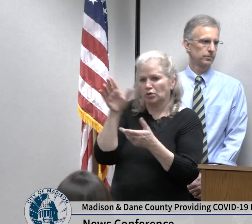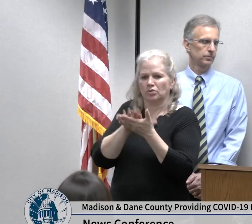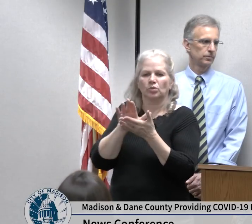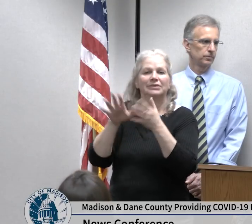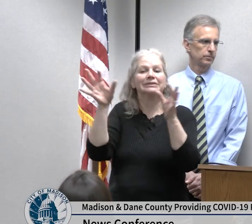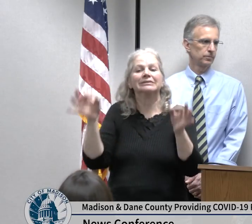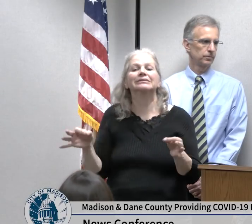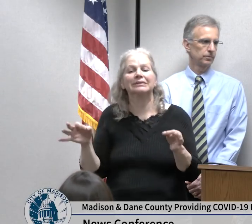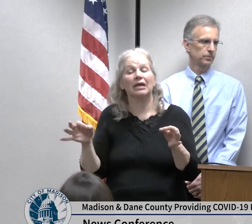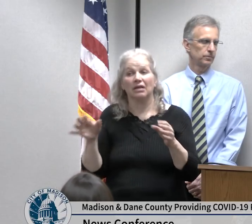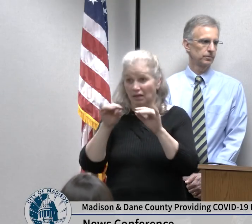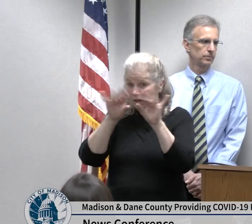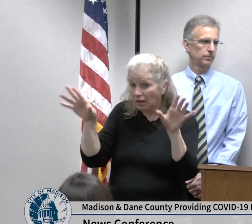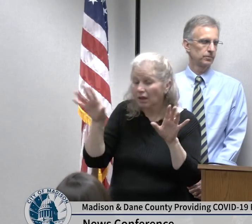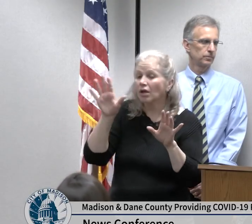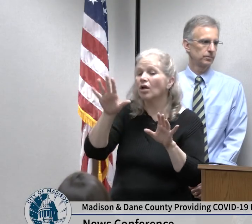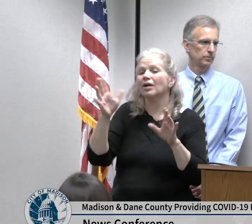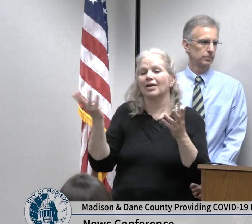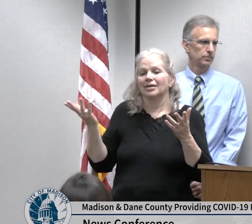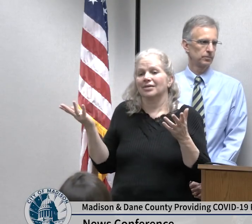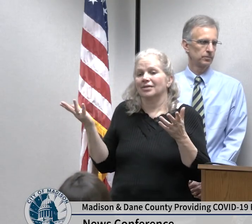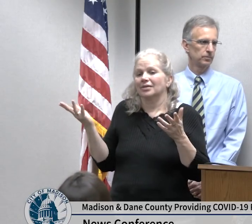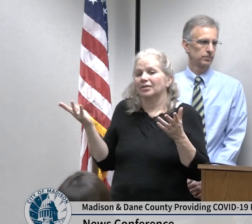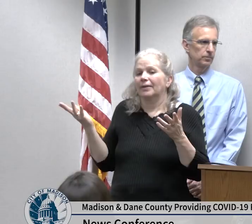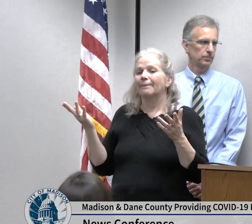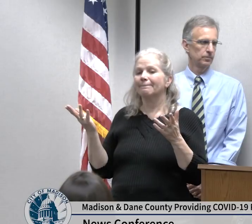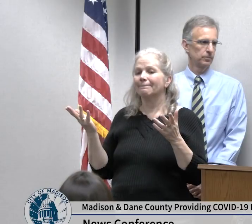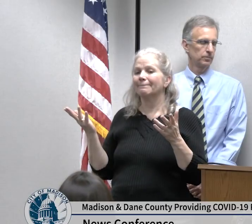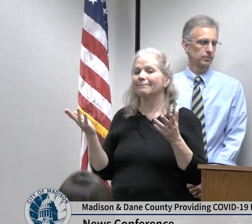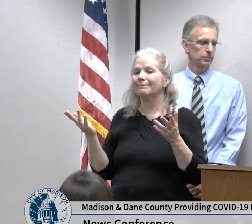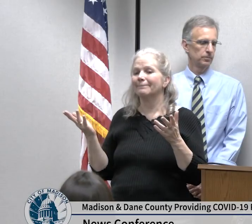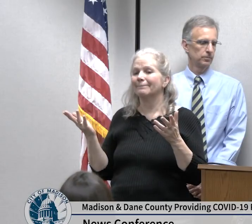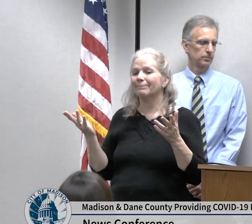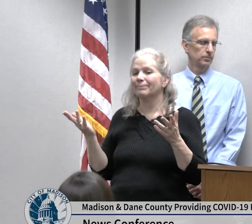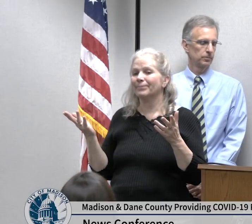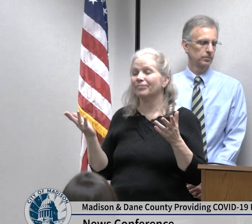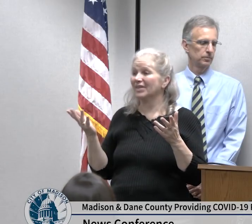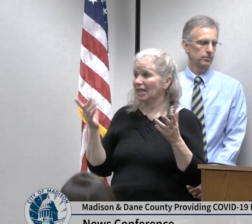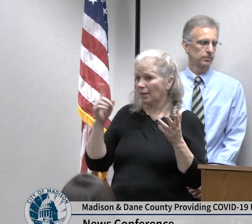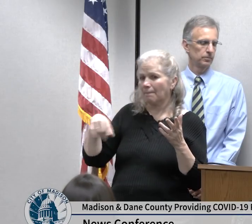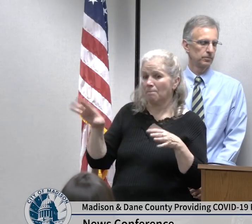to request that there's not travel for their students or staff yesterday as